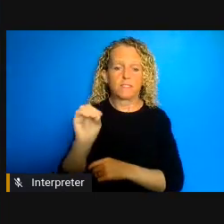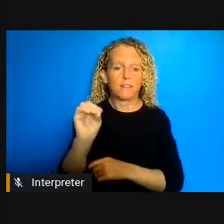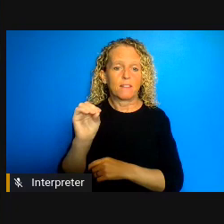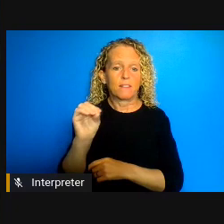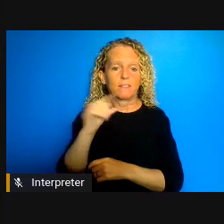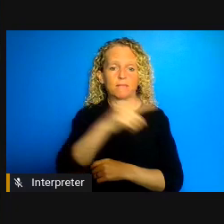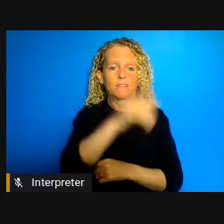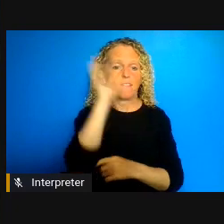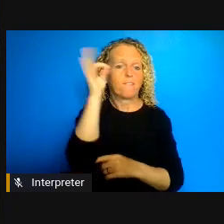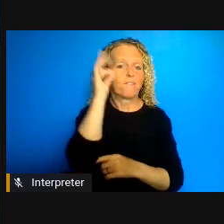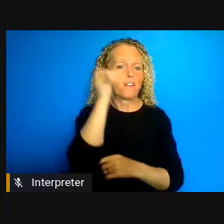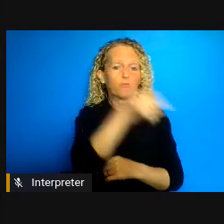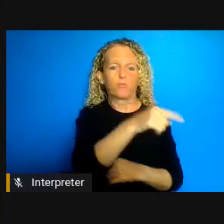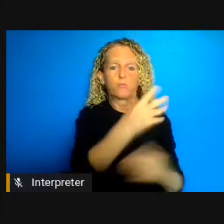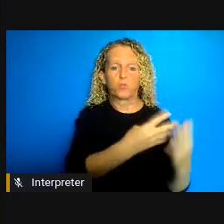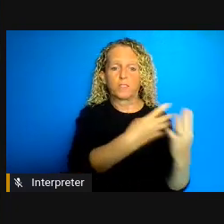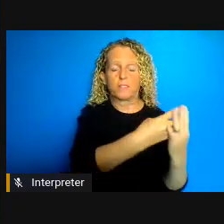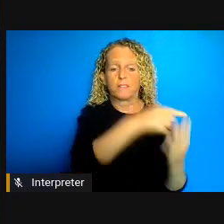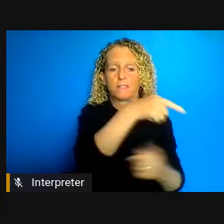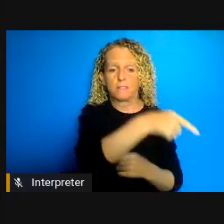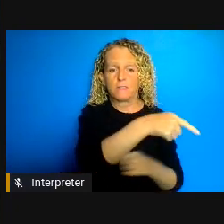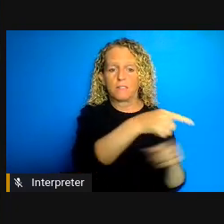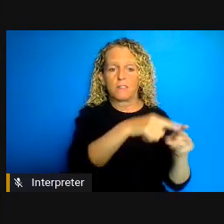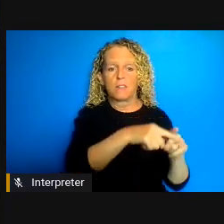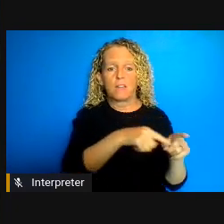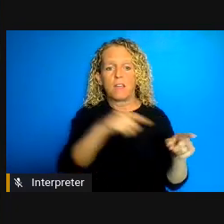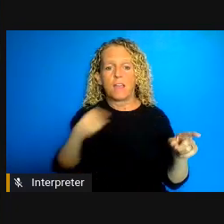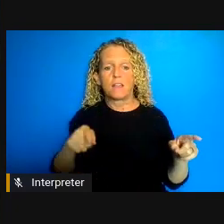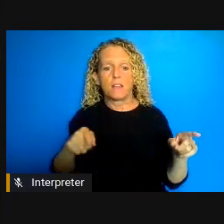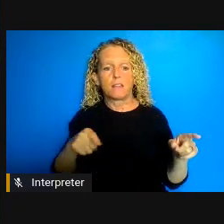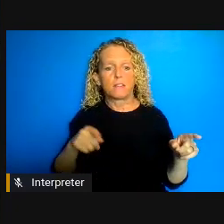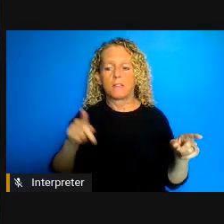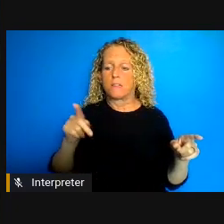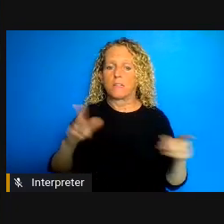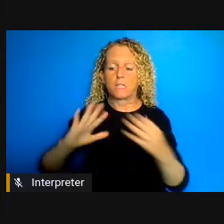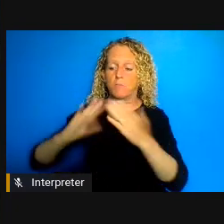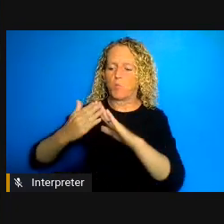prisons while in the community they are just four percent so really very high